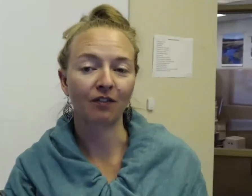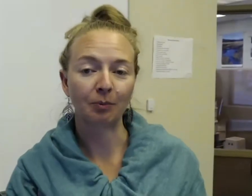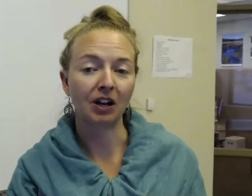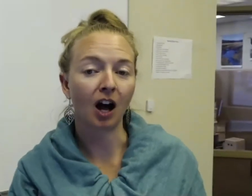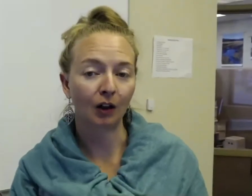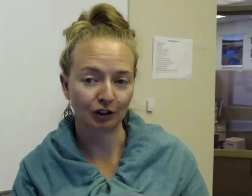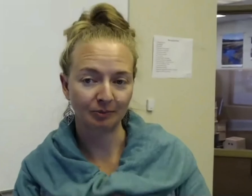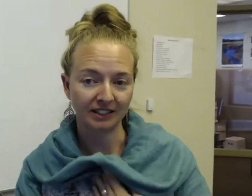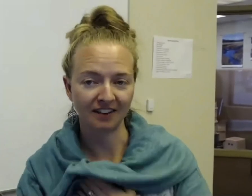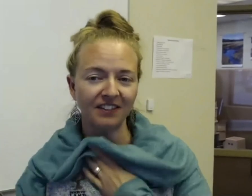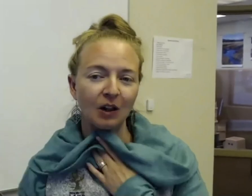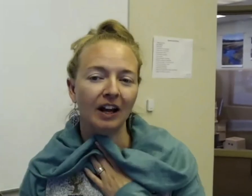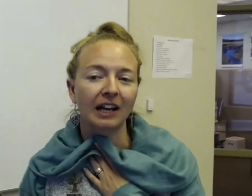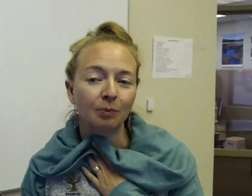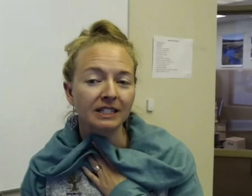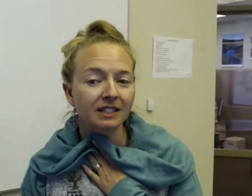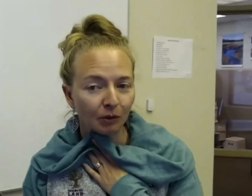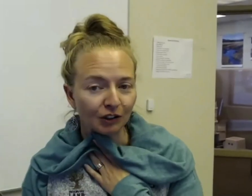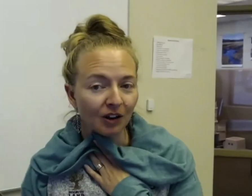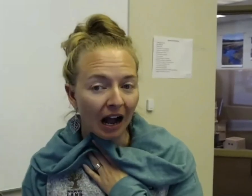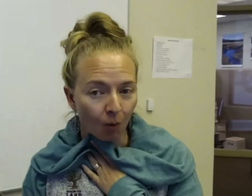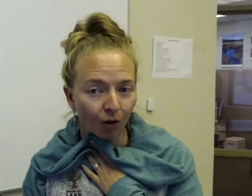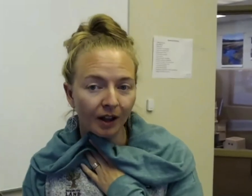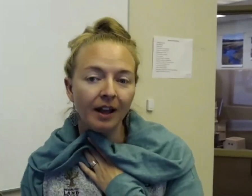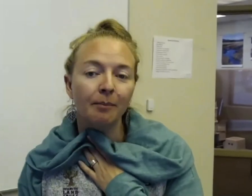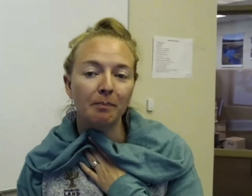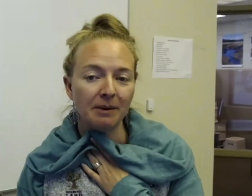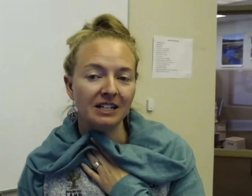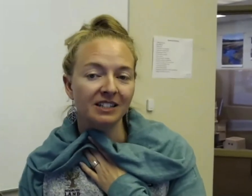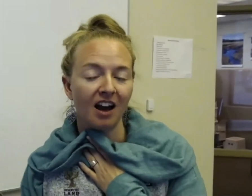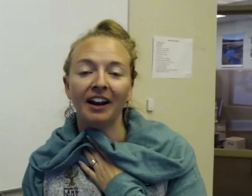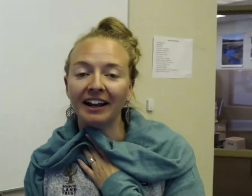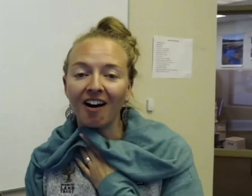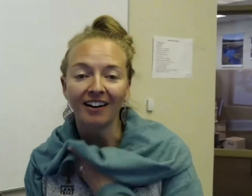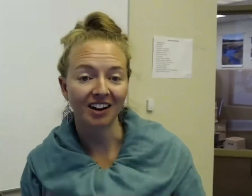for binoculars because I feel like it'll be similar to owl, but maybe it's not an iconic sign.